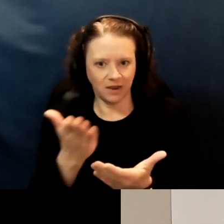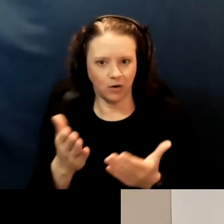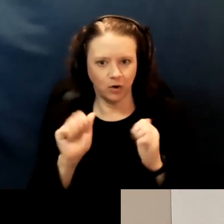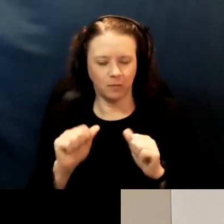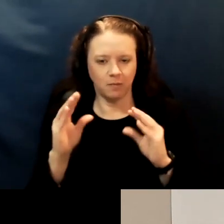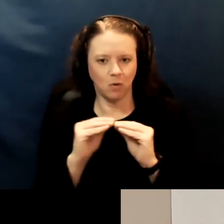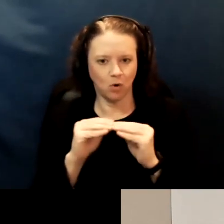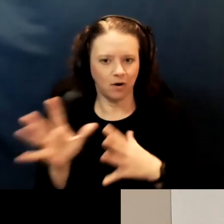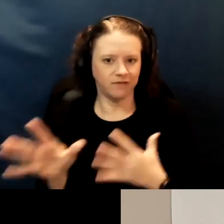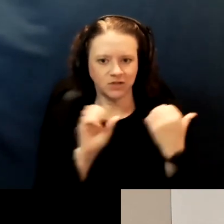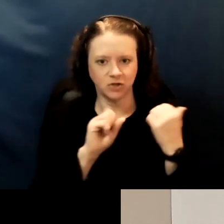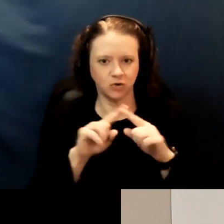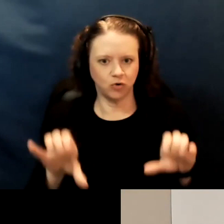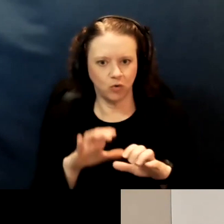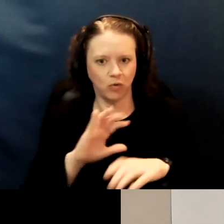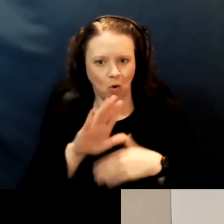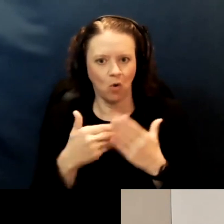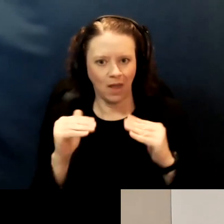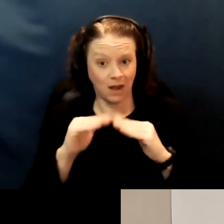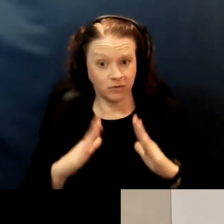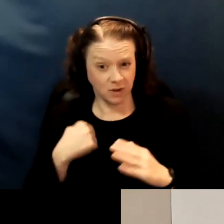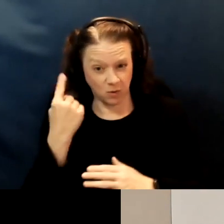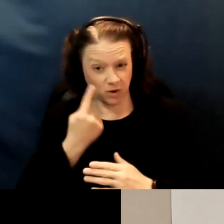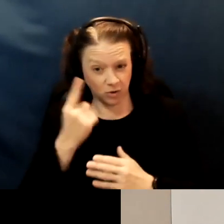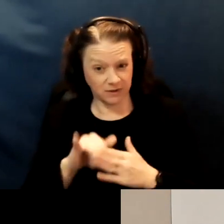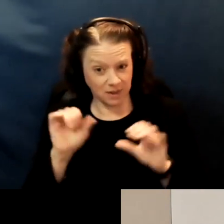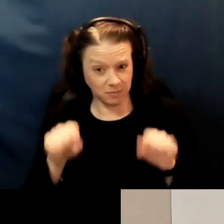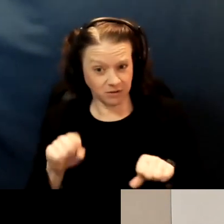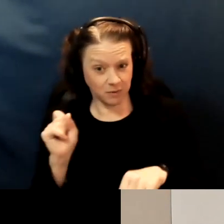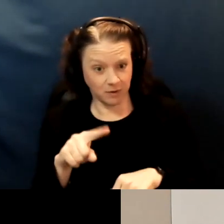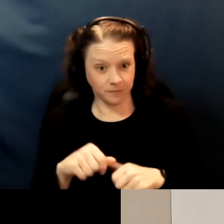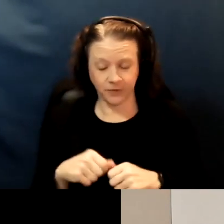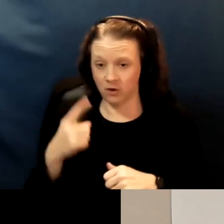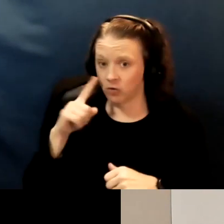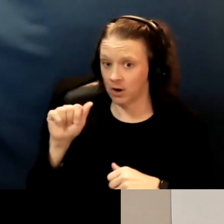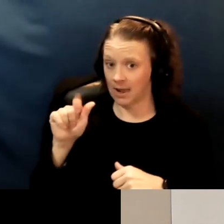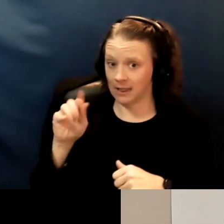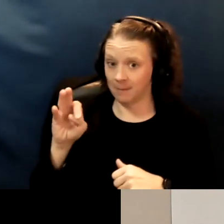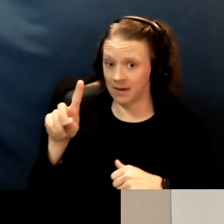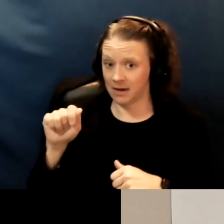to do the whole household. I'm wondering if that's a possibility. For Alameda County, yes, that's what we're doing.